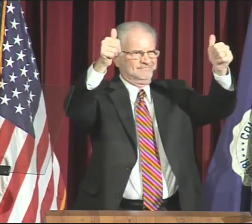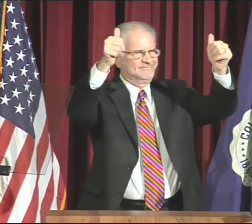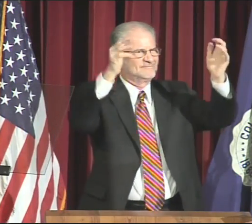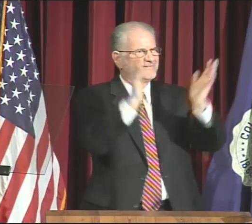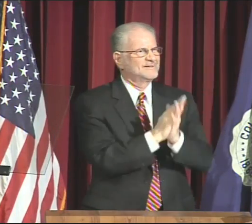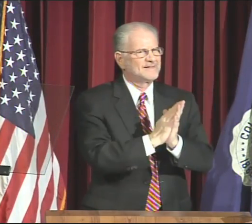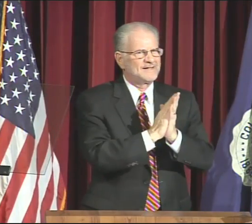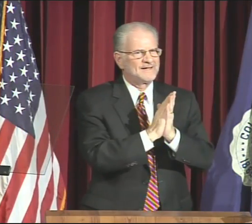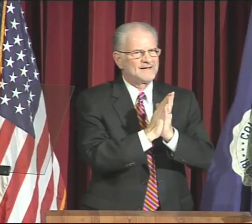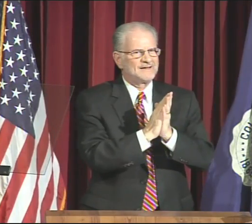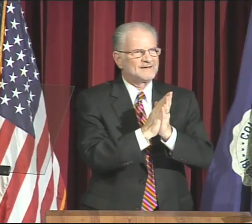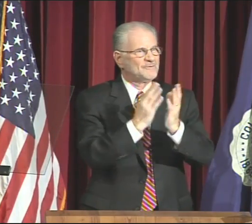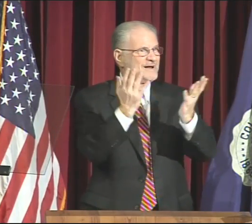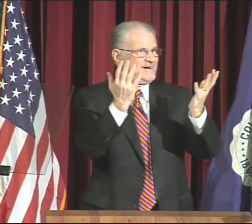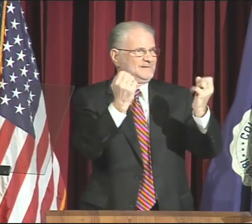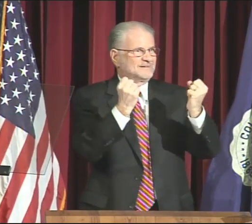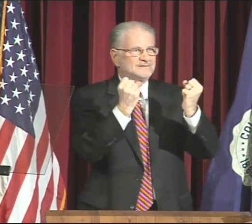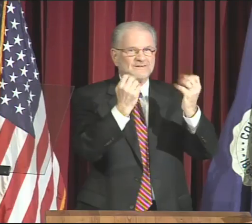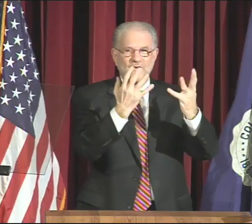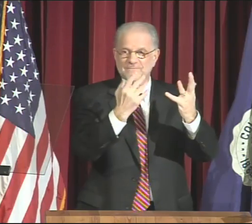That's okay with everybody?